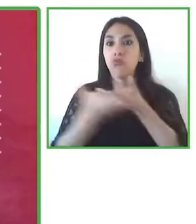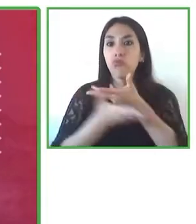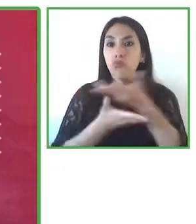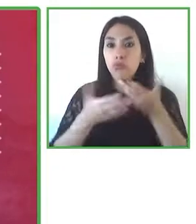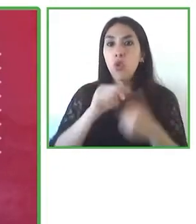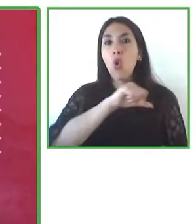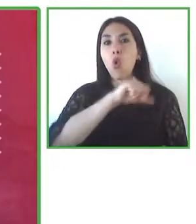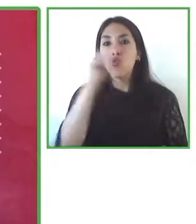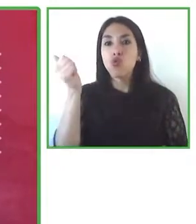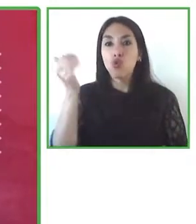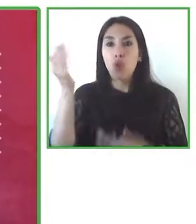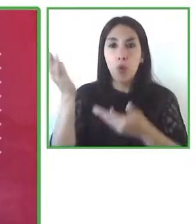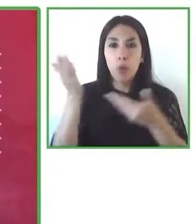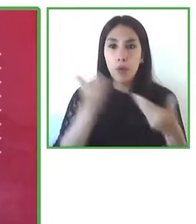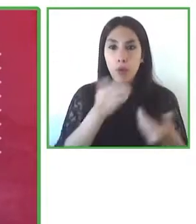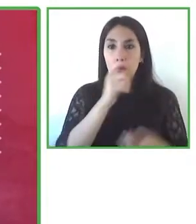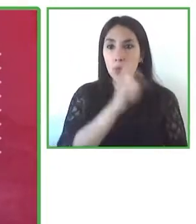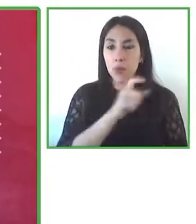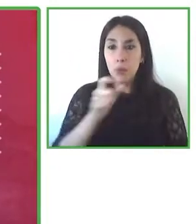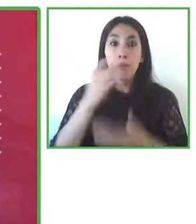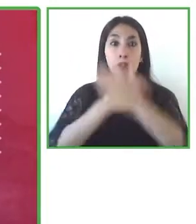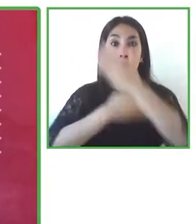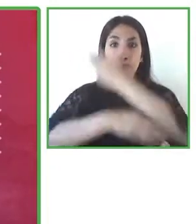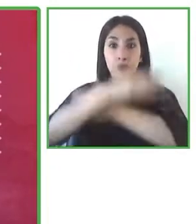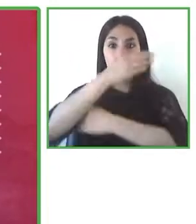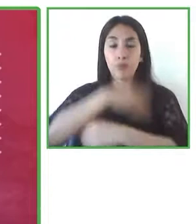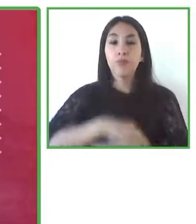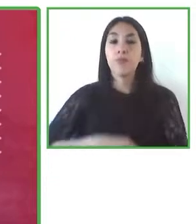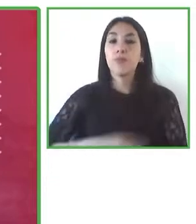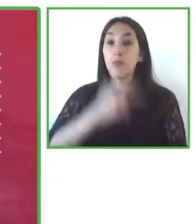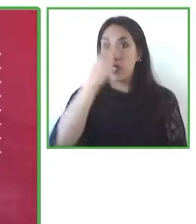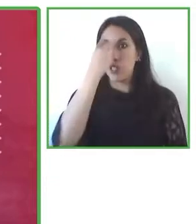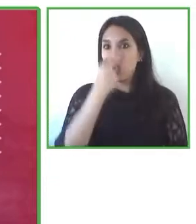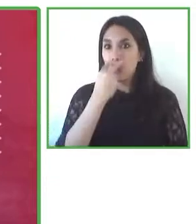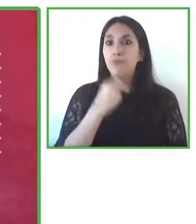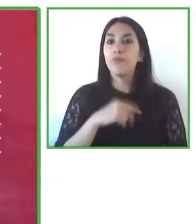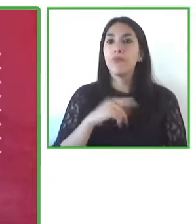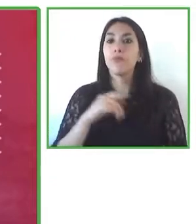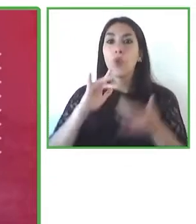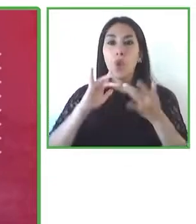disabilities and we were able to share it all through the internet so it was an initiative among